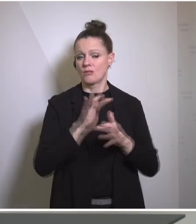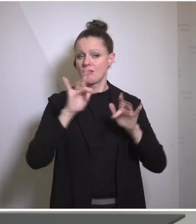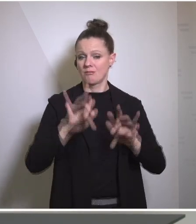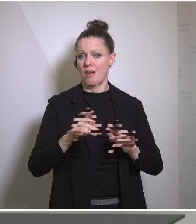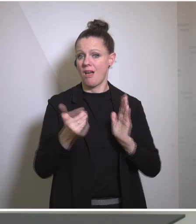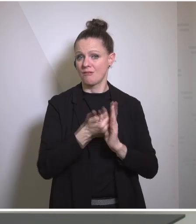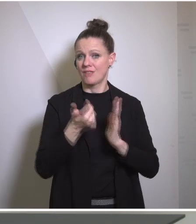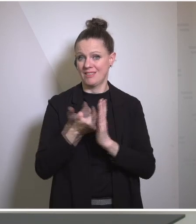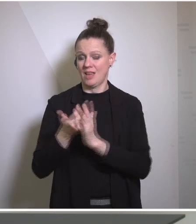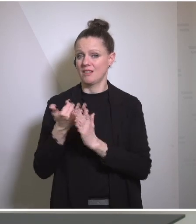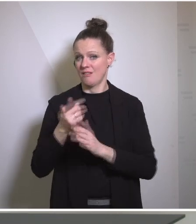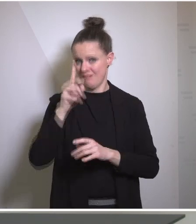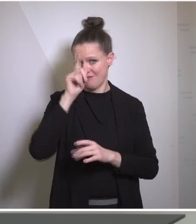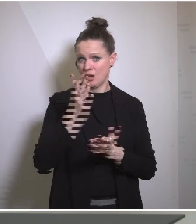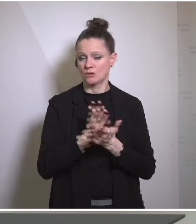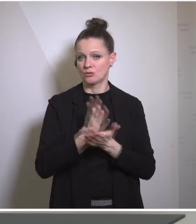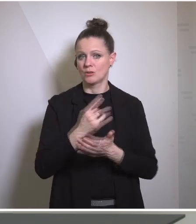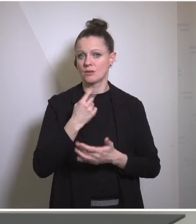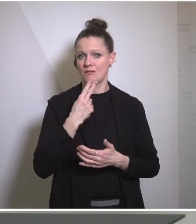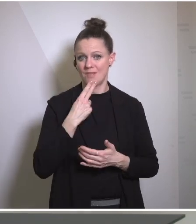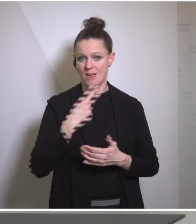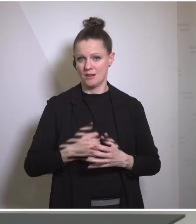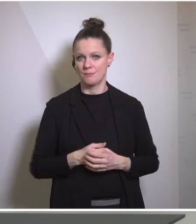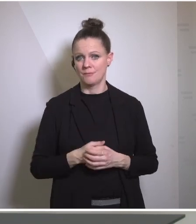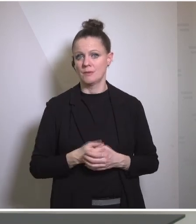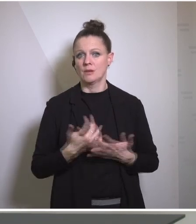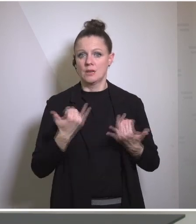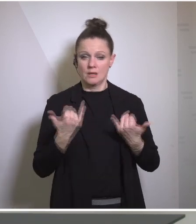the council there are a couple that still haven't so that's a work in progress but we've seen that